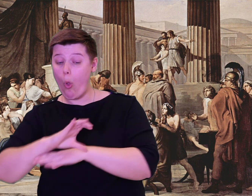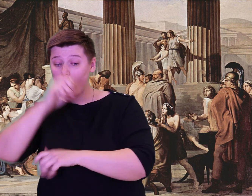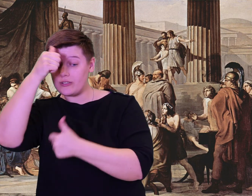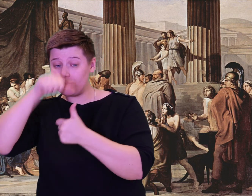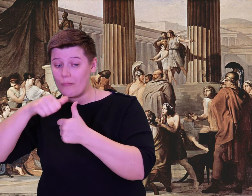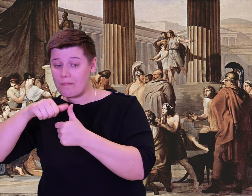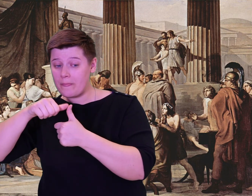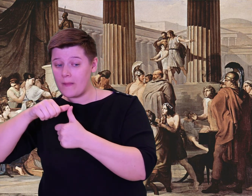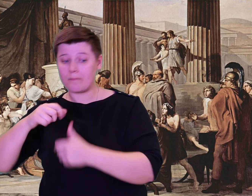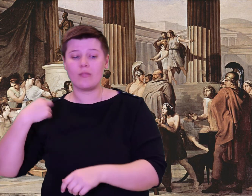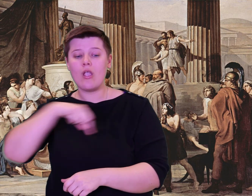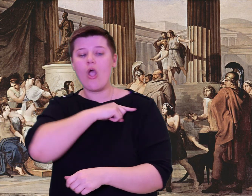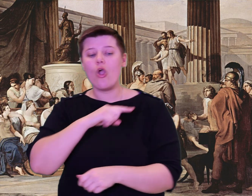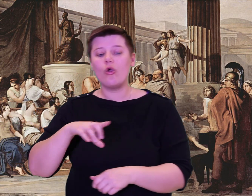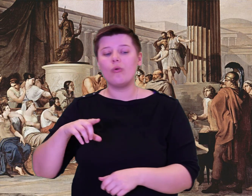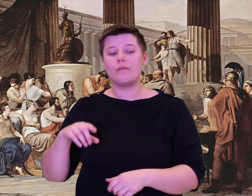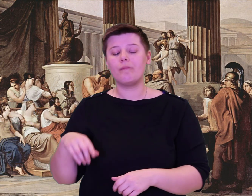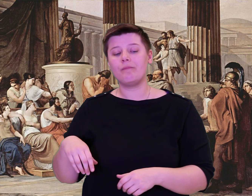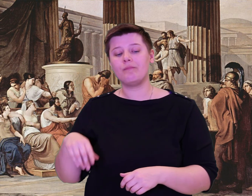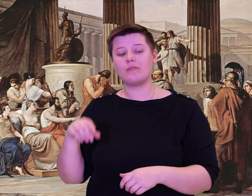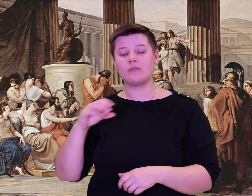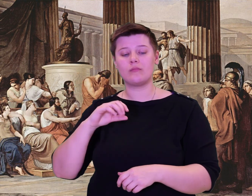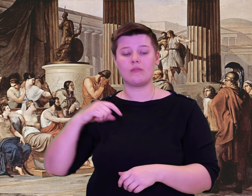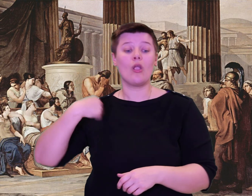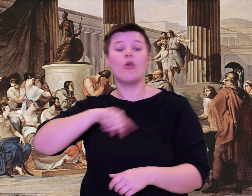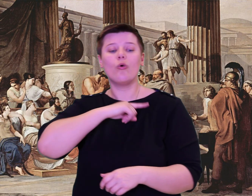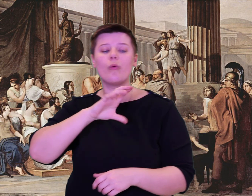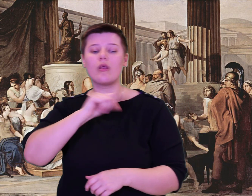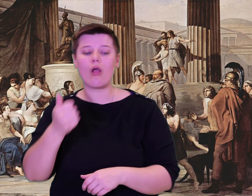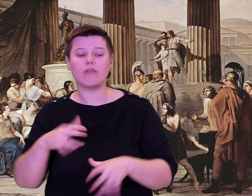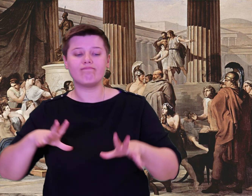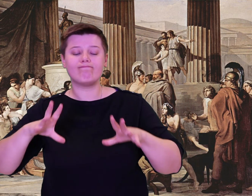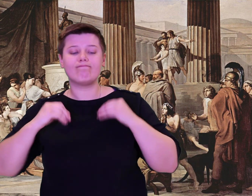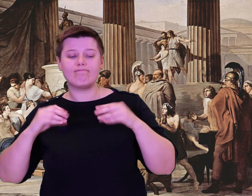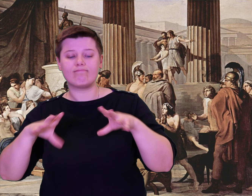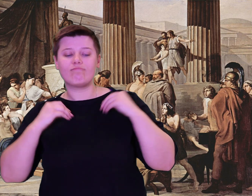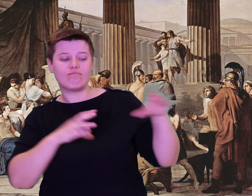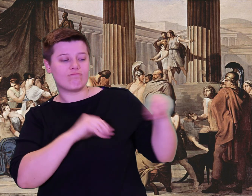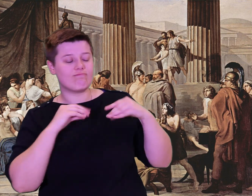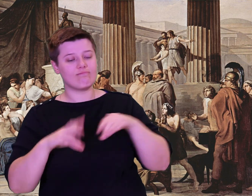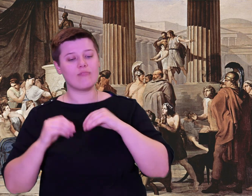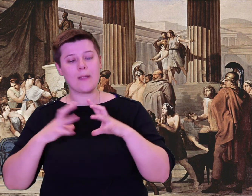Thick fog wrapped round our ships and in the sky the moon was dark and clothed